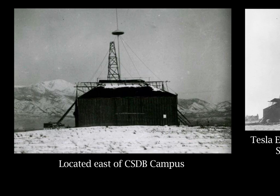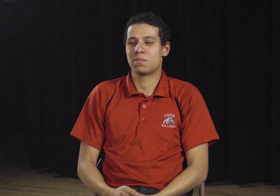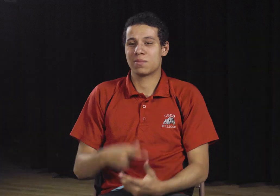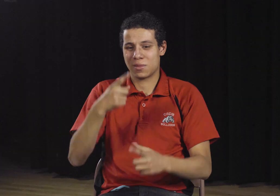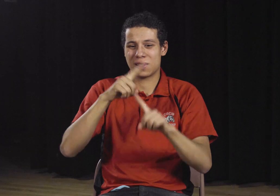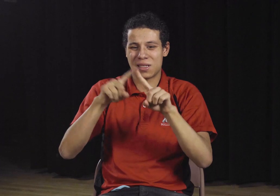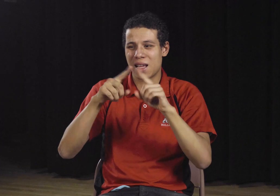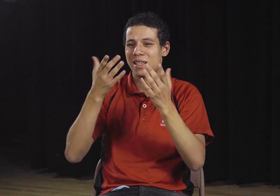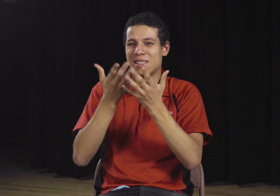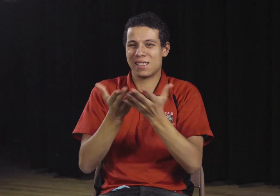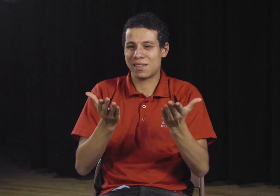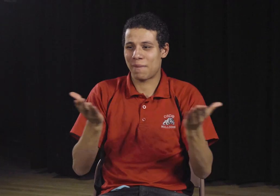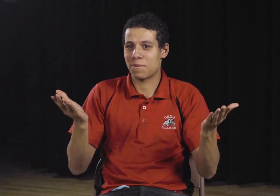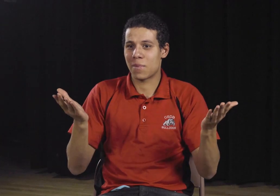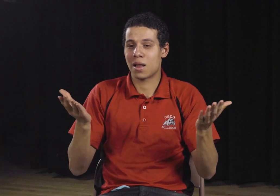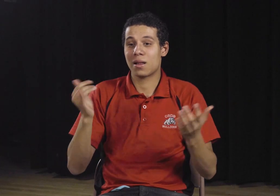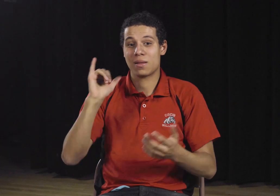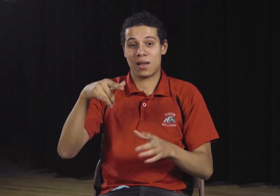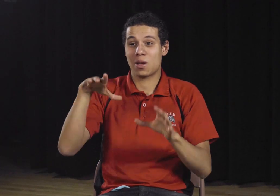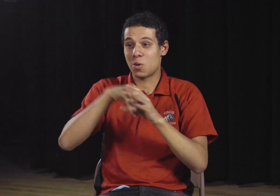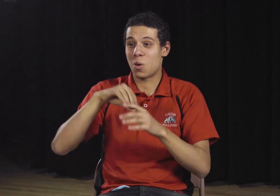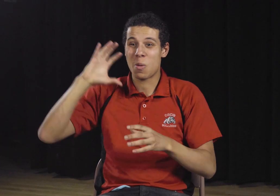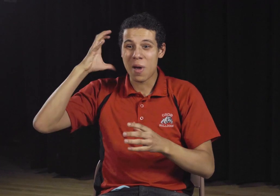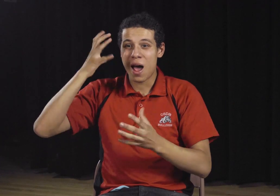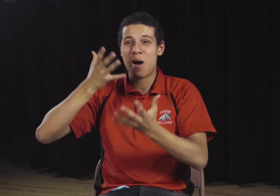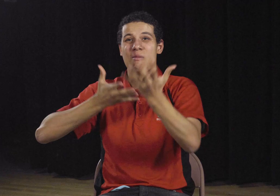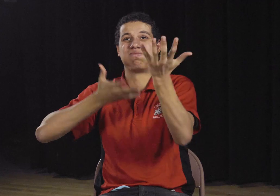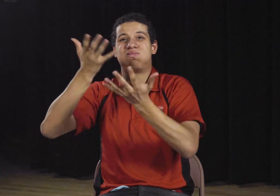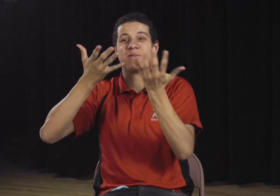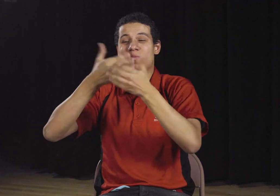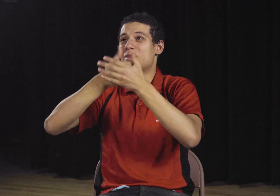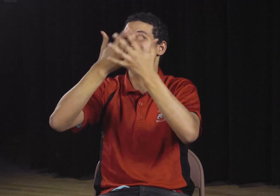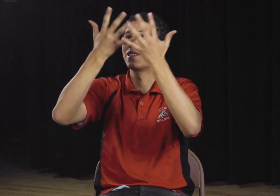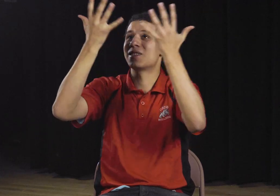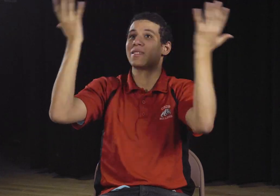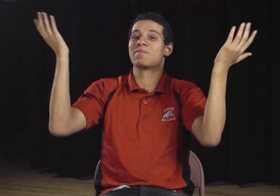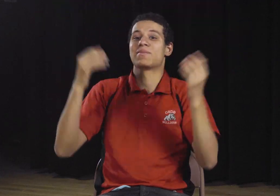Some of the different experiments that he conducted include a cosmic radio array.